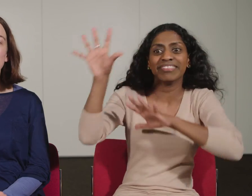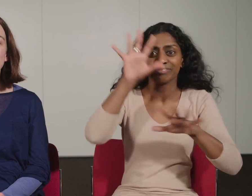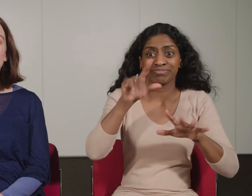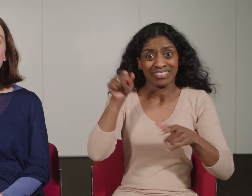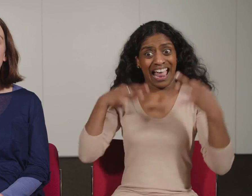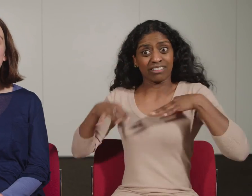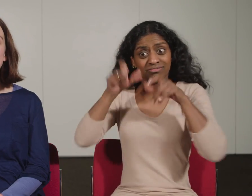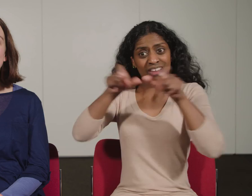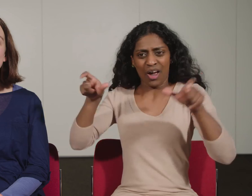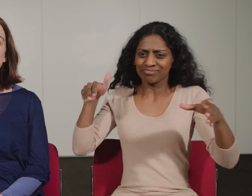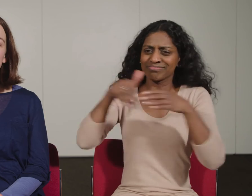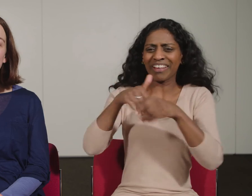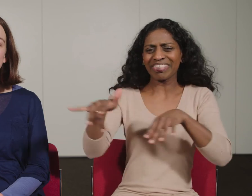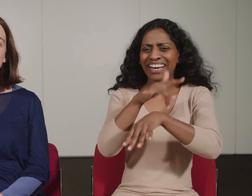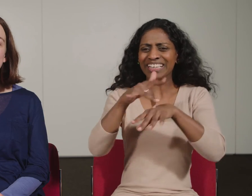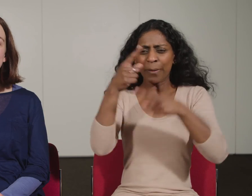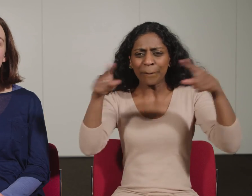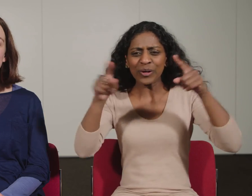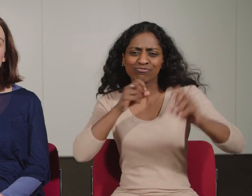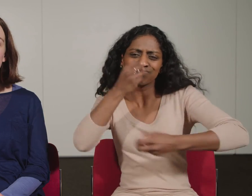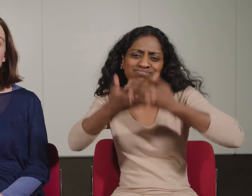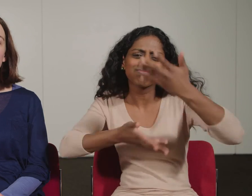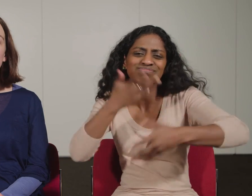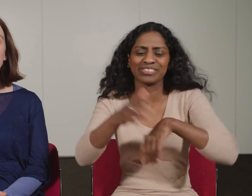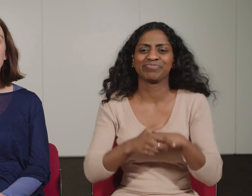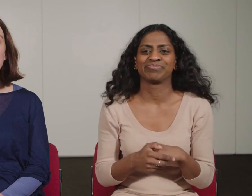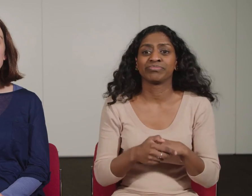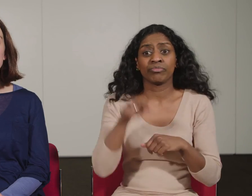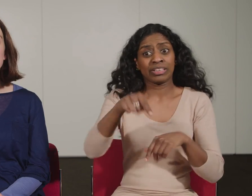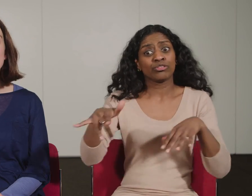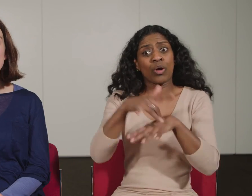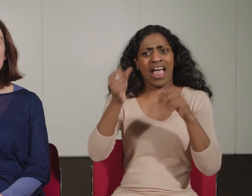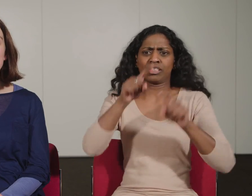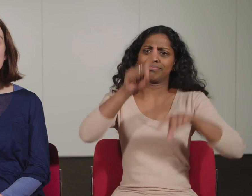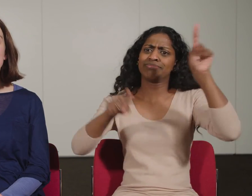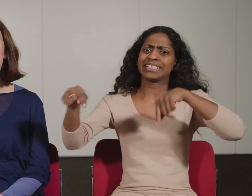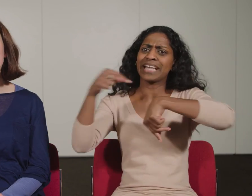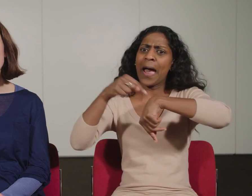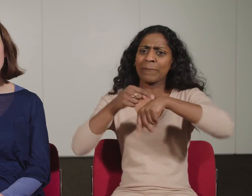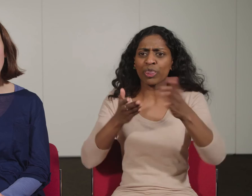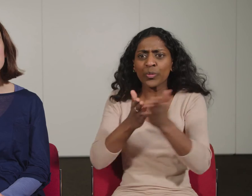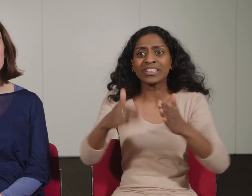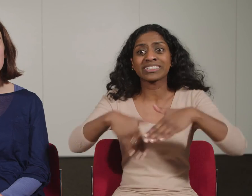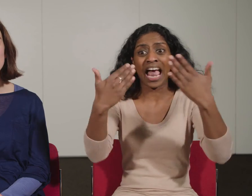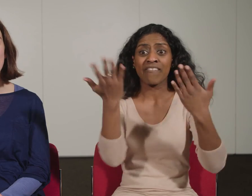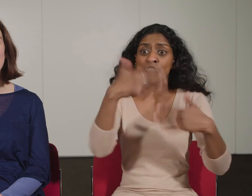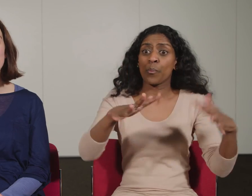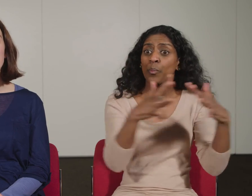beneath the waves in this interactive installation where performers use theatre, music and storytelling